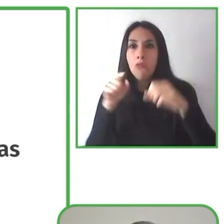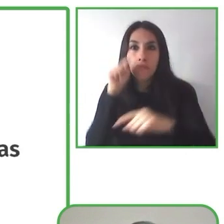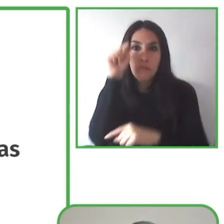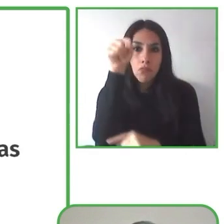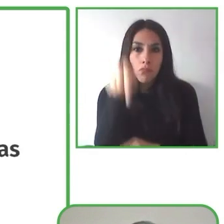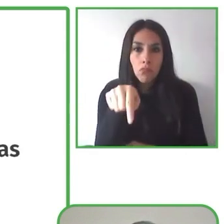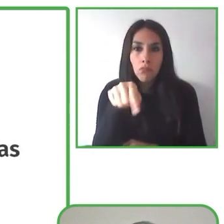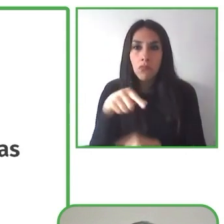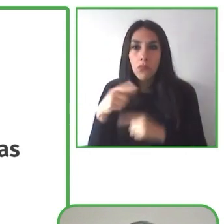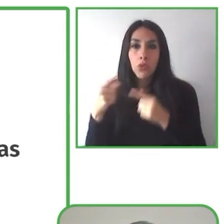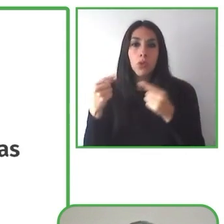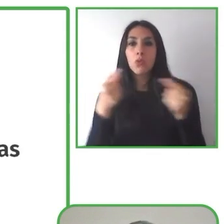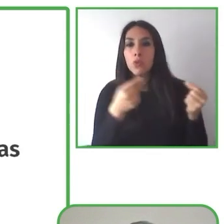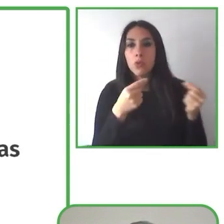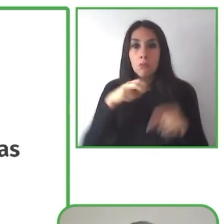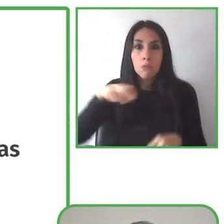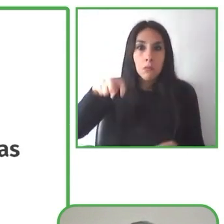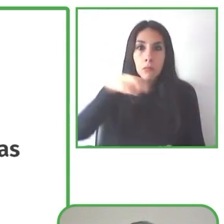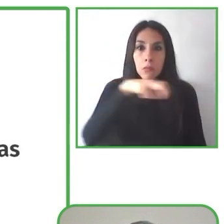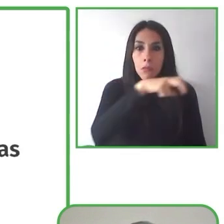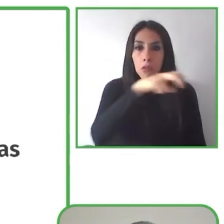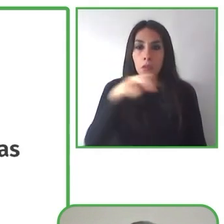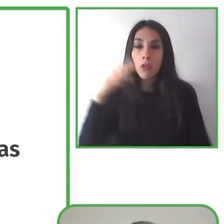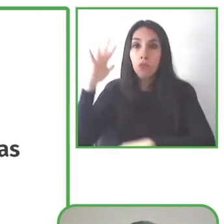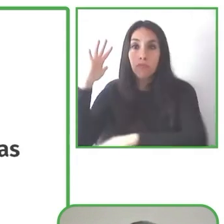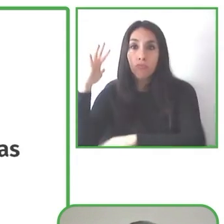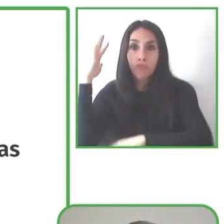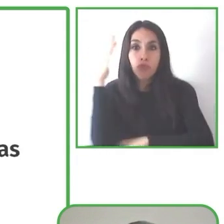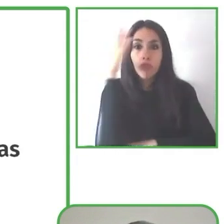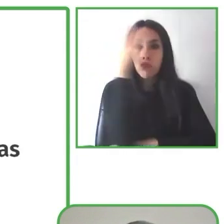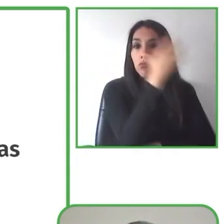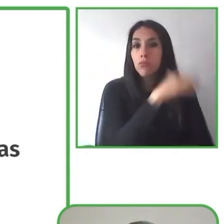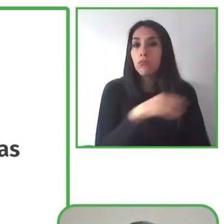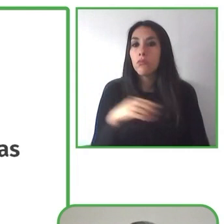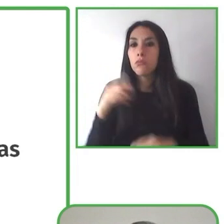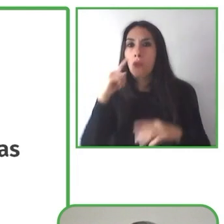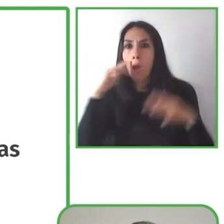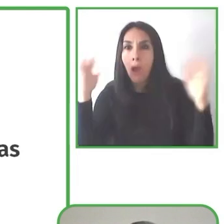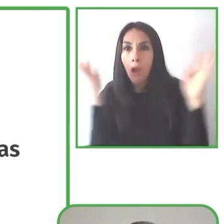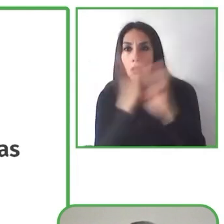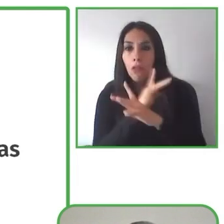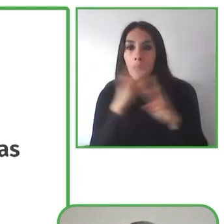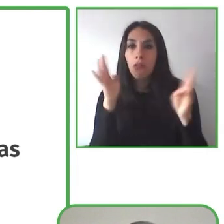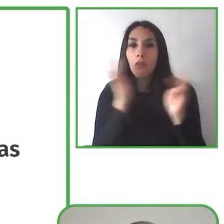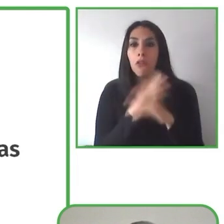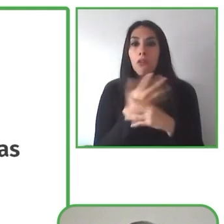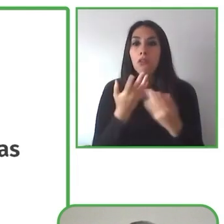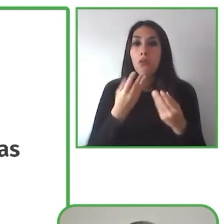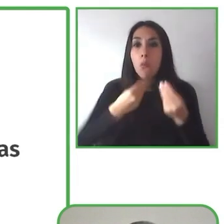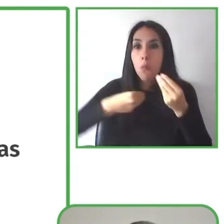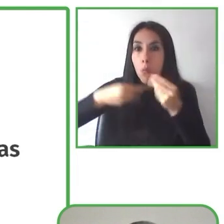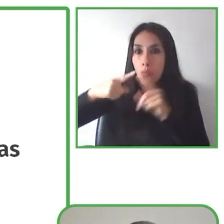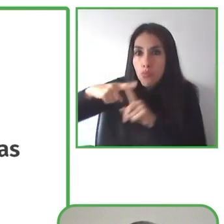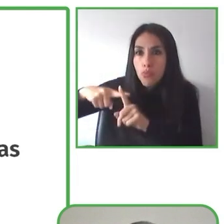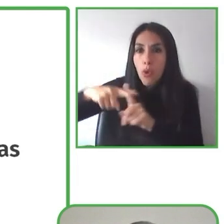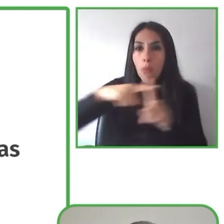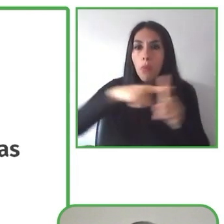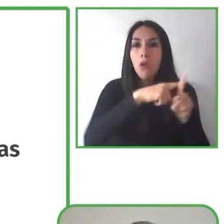for all people, people with disabilities on an equal footing,